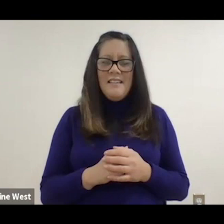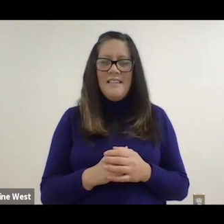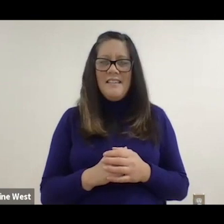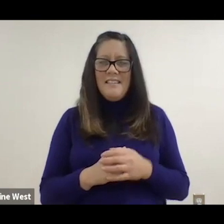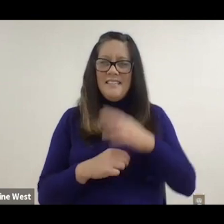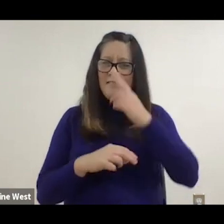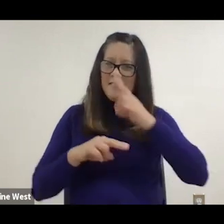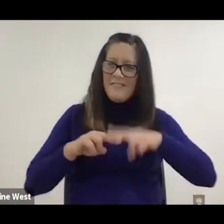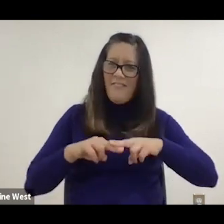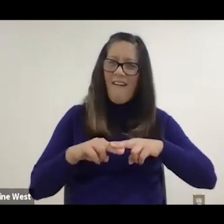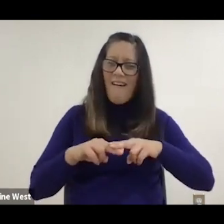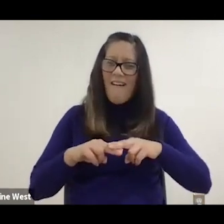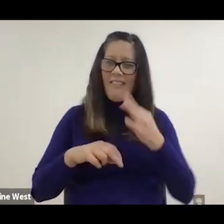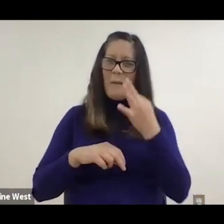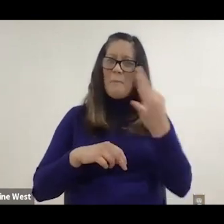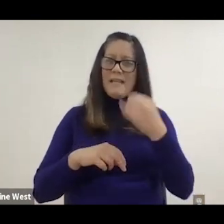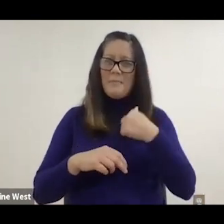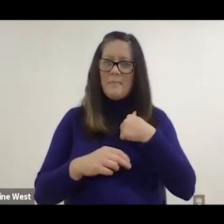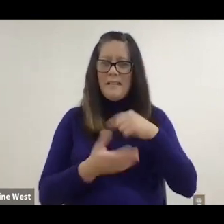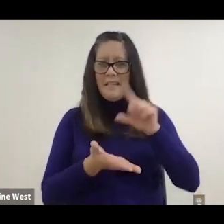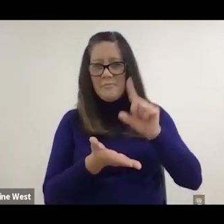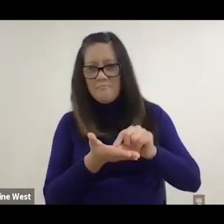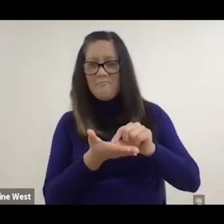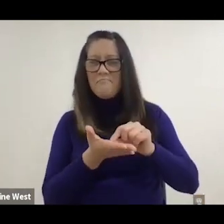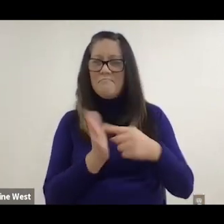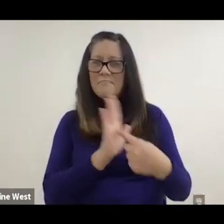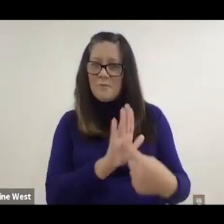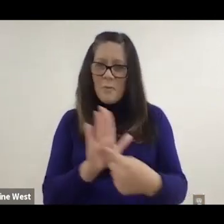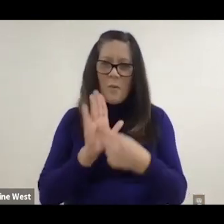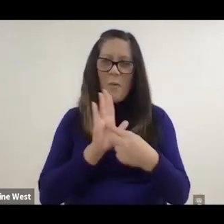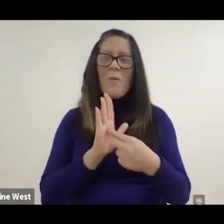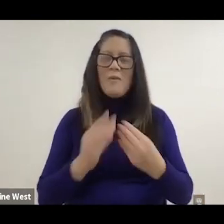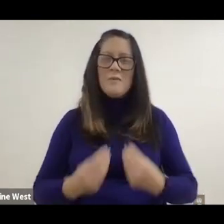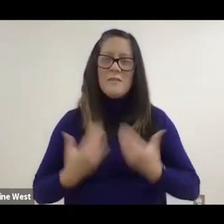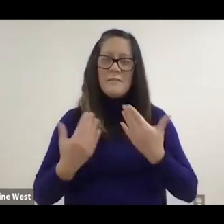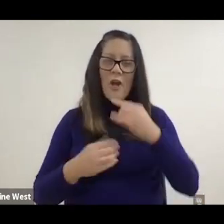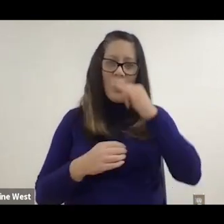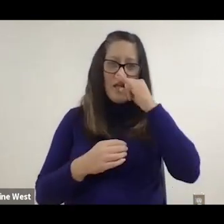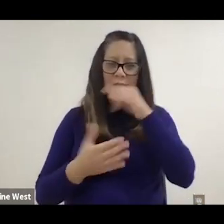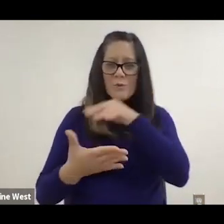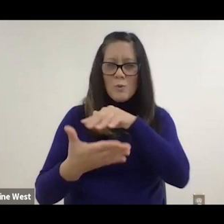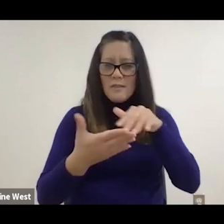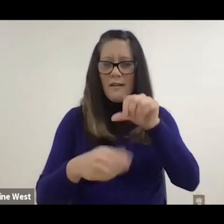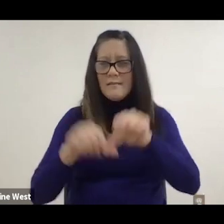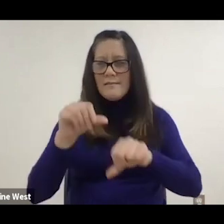feature to feature me and reach out to kids to inspire them to study science,